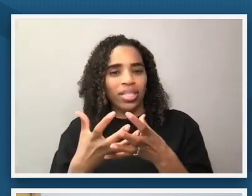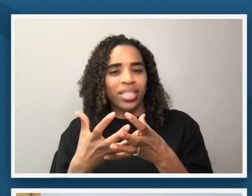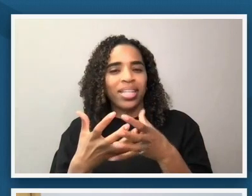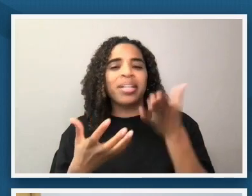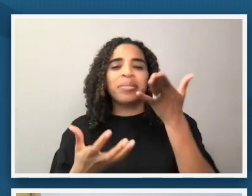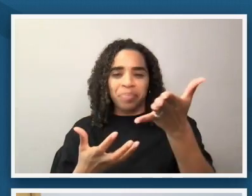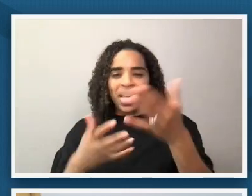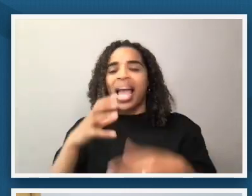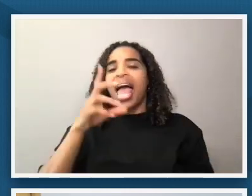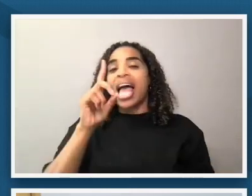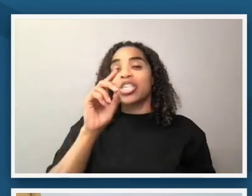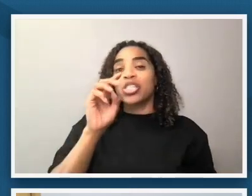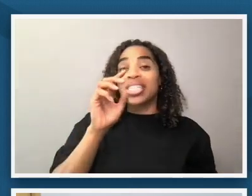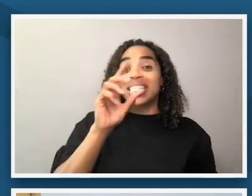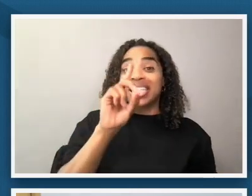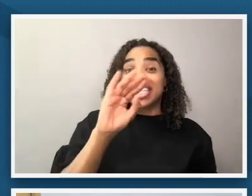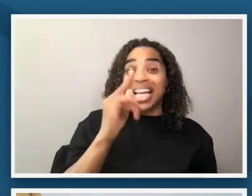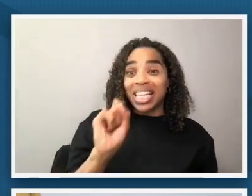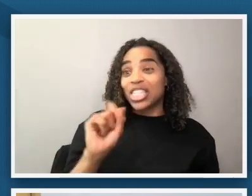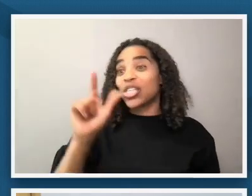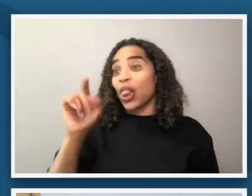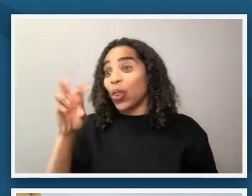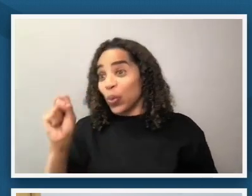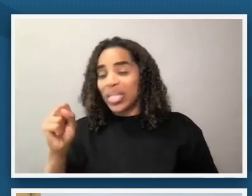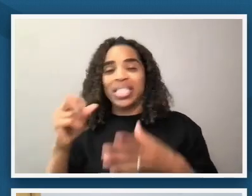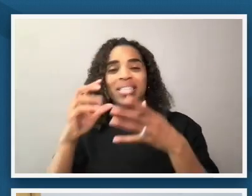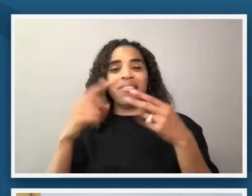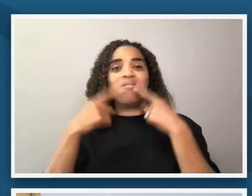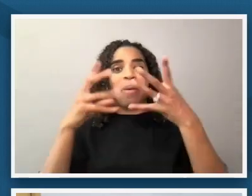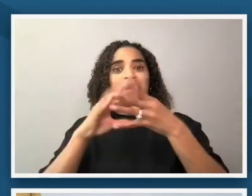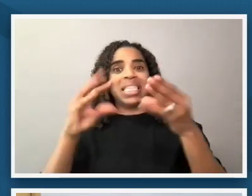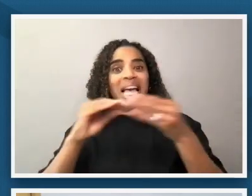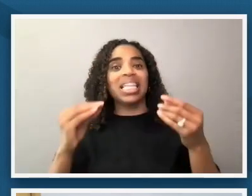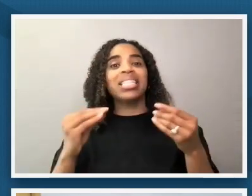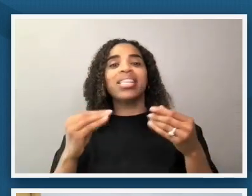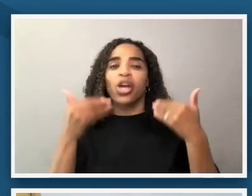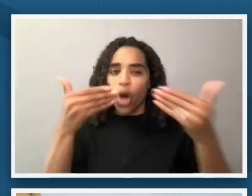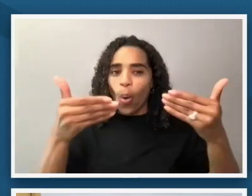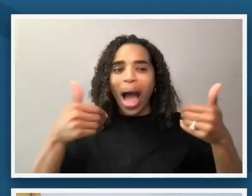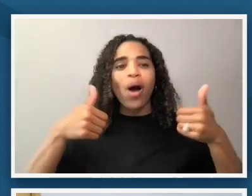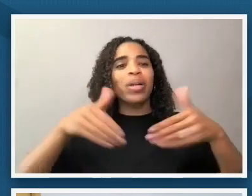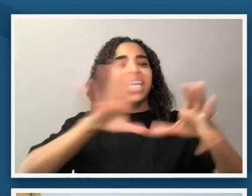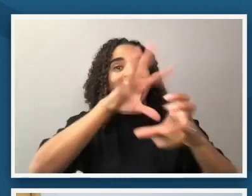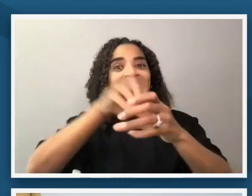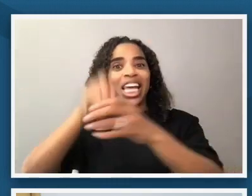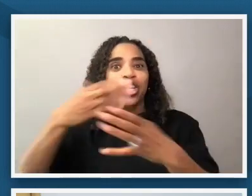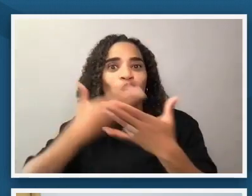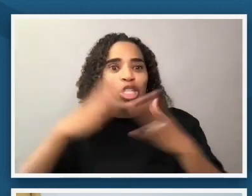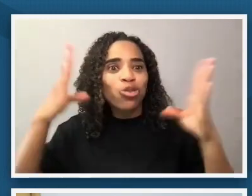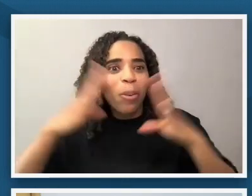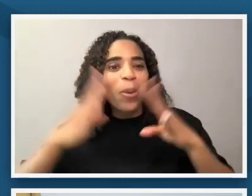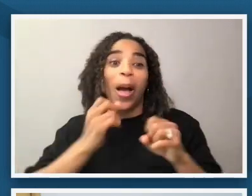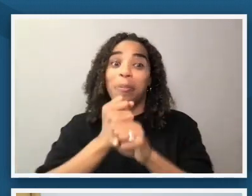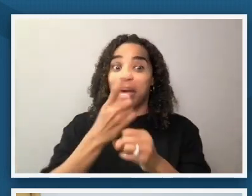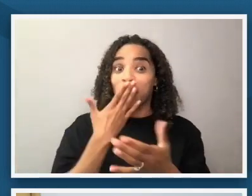go out get in some good trouble and make good promises thank you all so much for your time